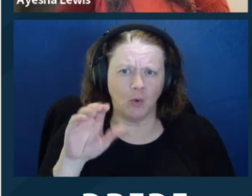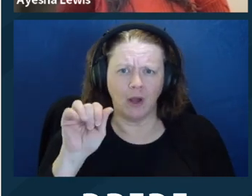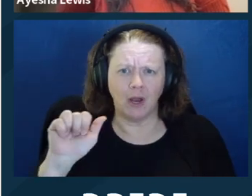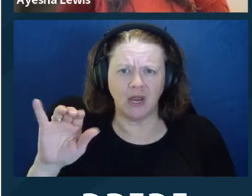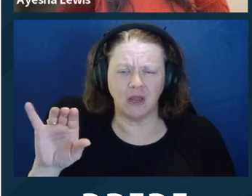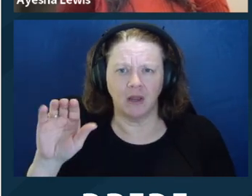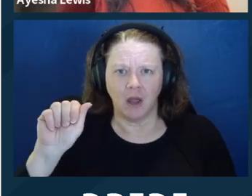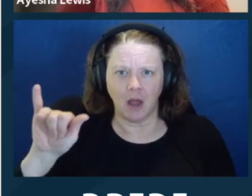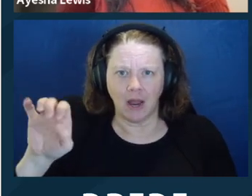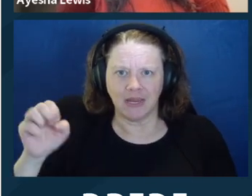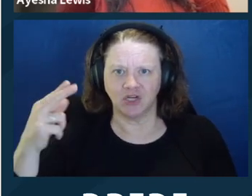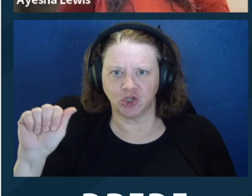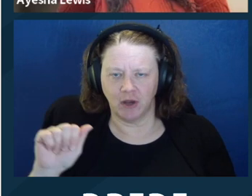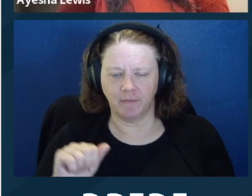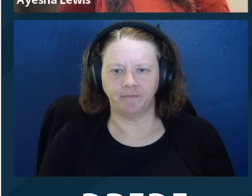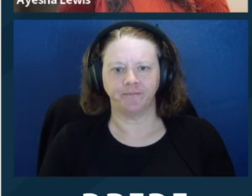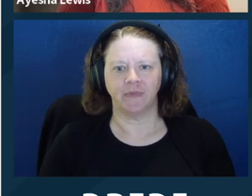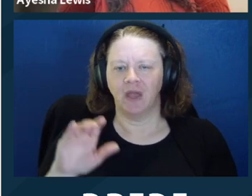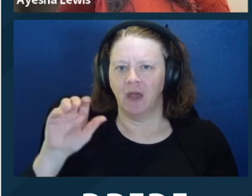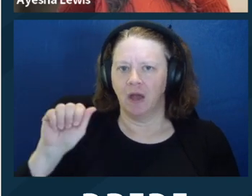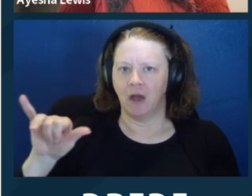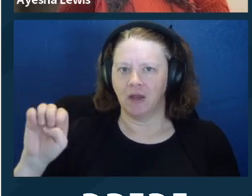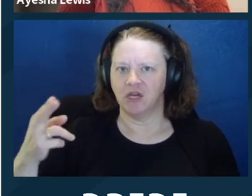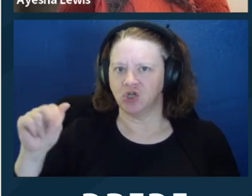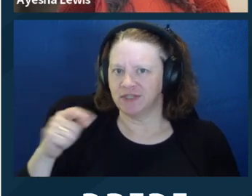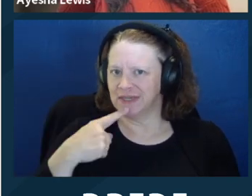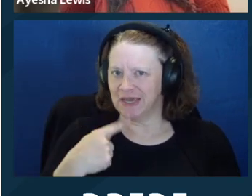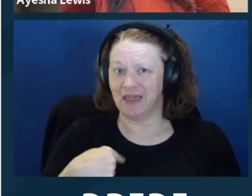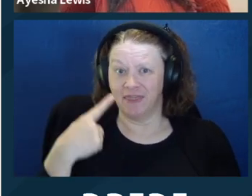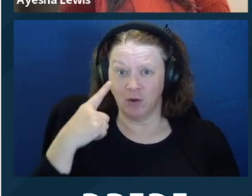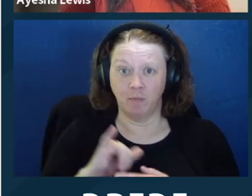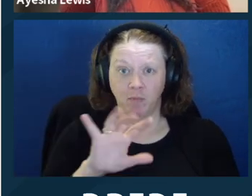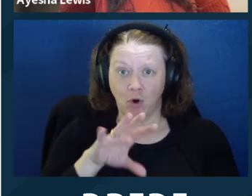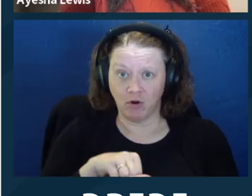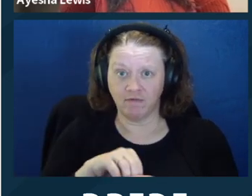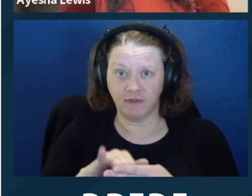want to make clear that they are ‑‑ you're working with them on behalf of their parent.